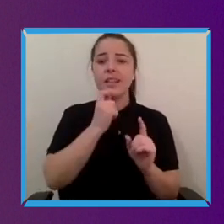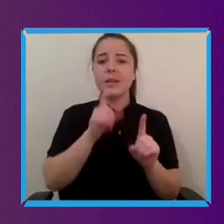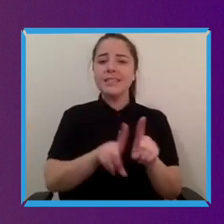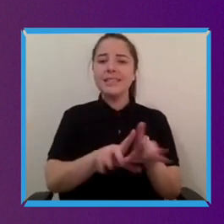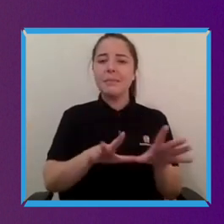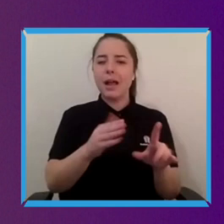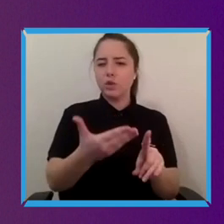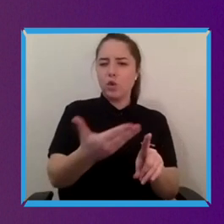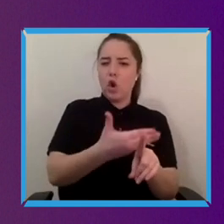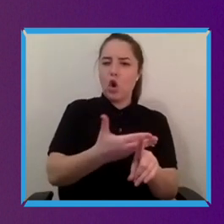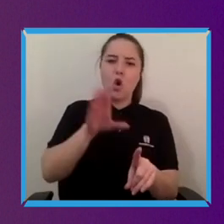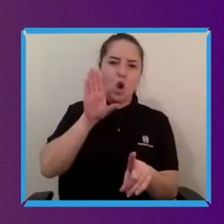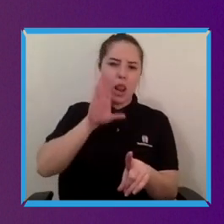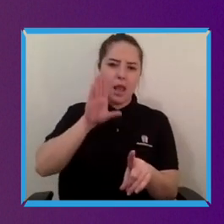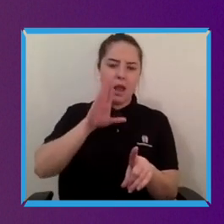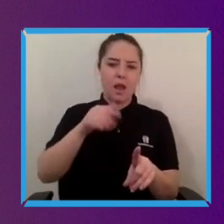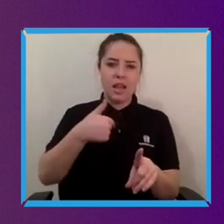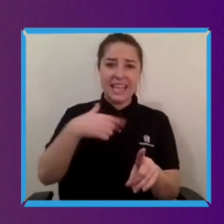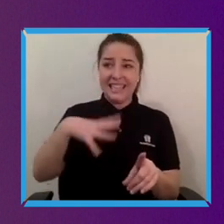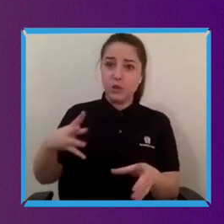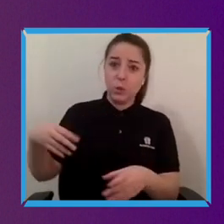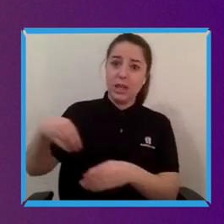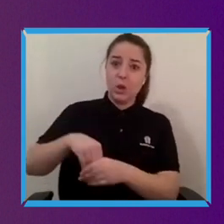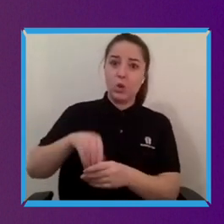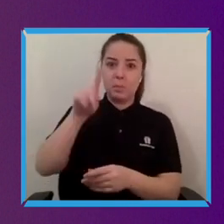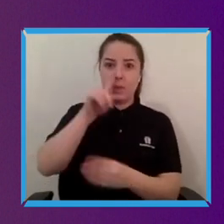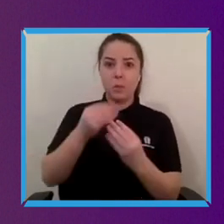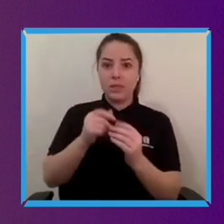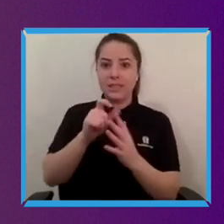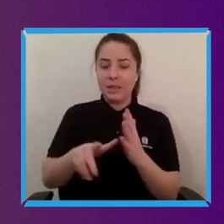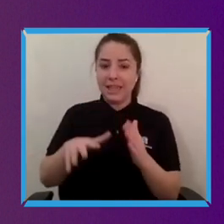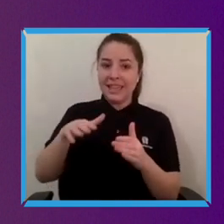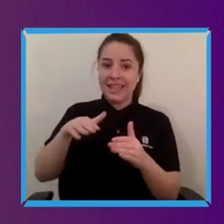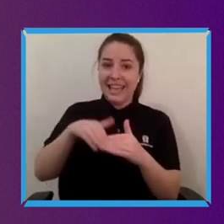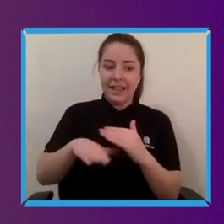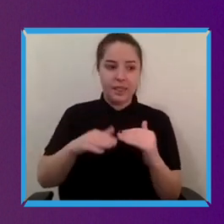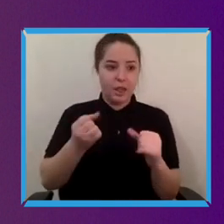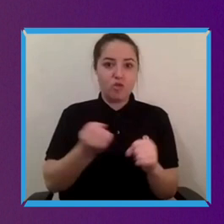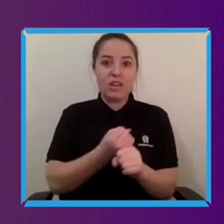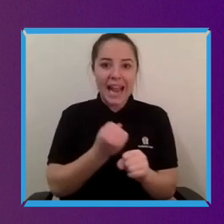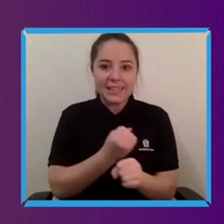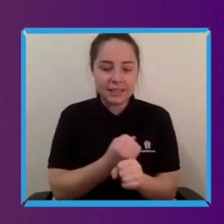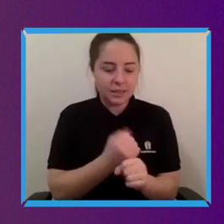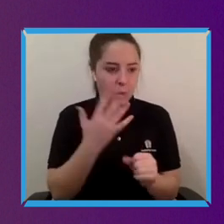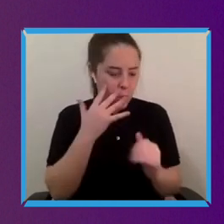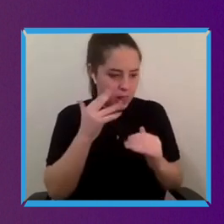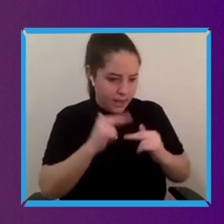people with disability in the production of accessibility whether that's devices or or practice or whatever.